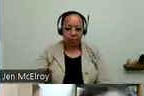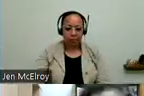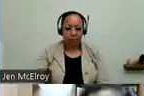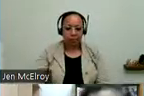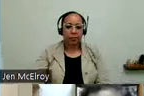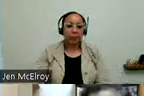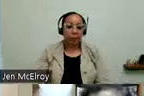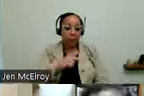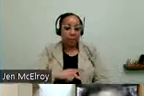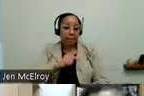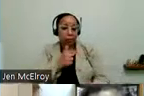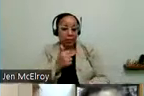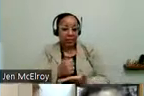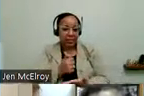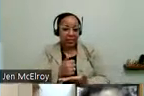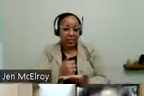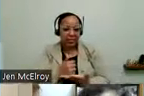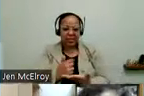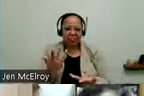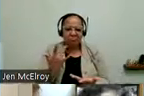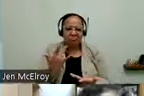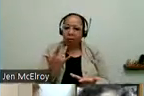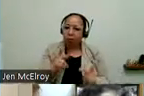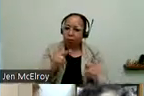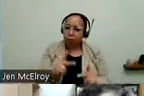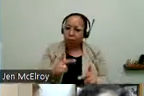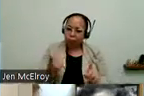what the person does. I really believe strongly that the person with a